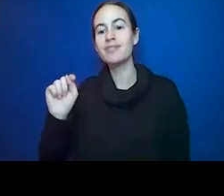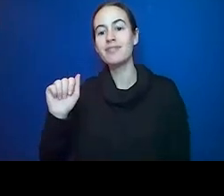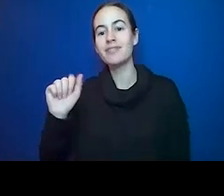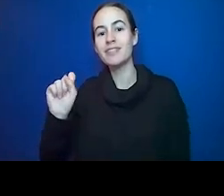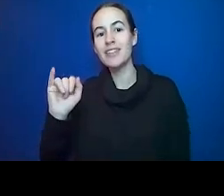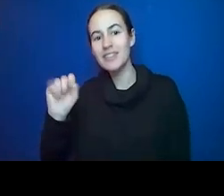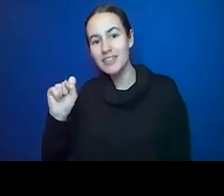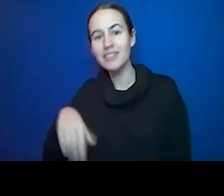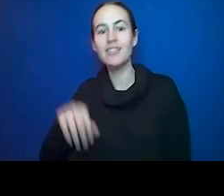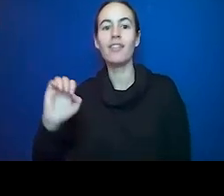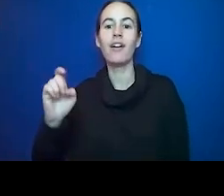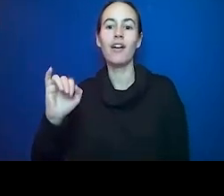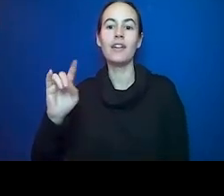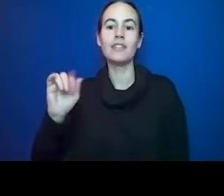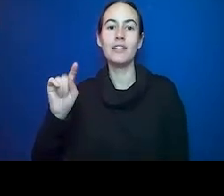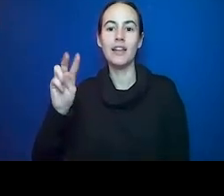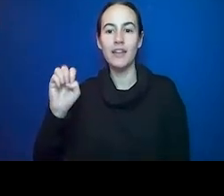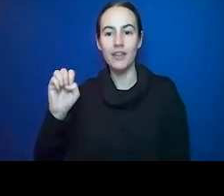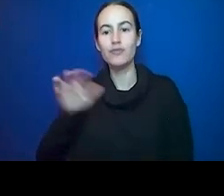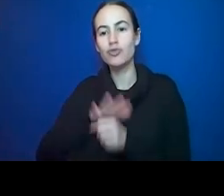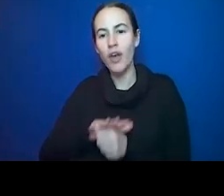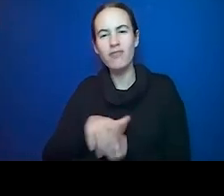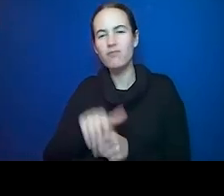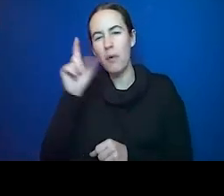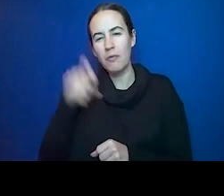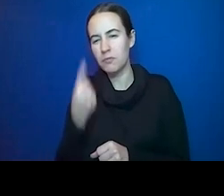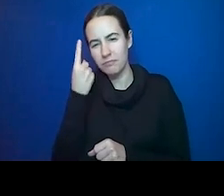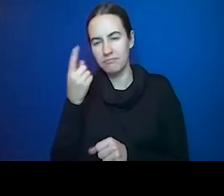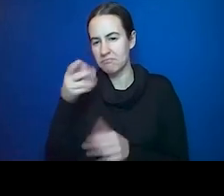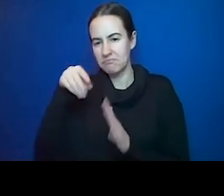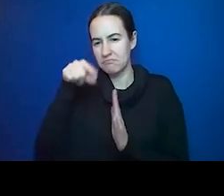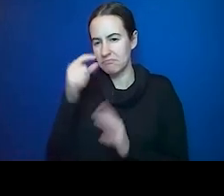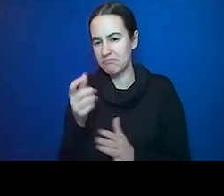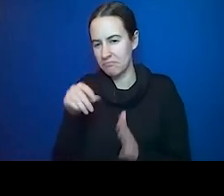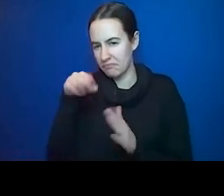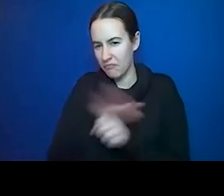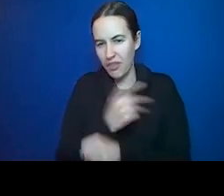inflammation is. And alteration in gene expression. That's